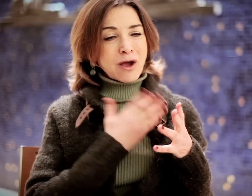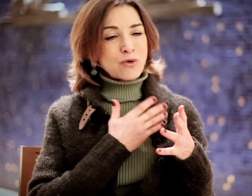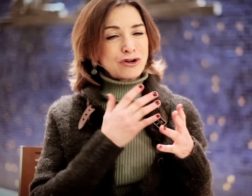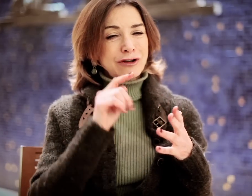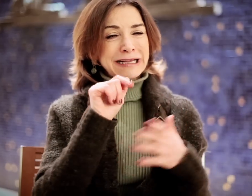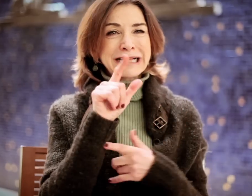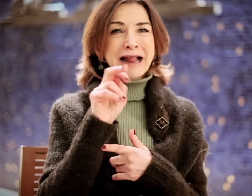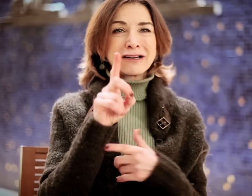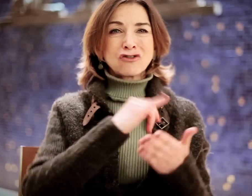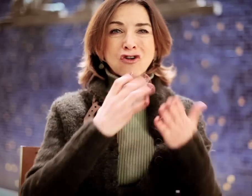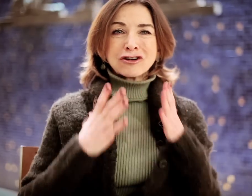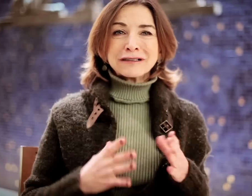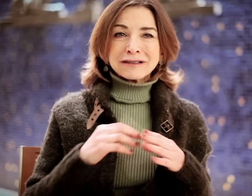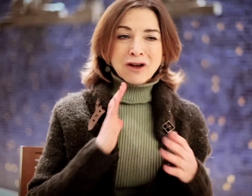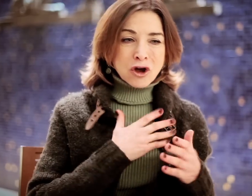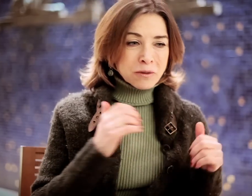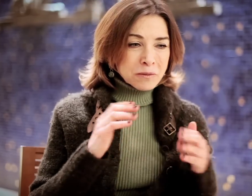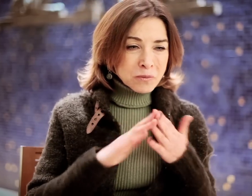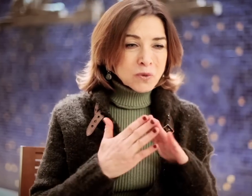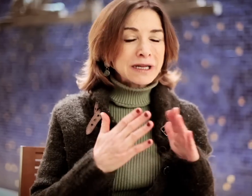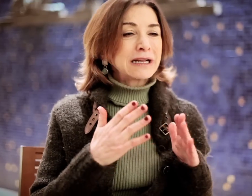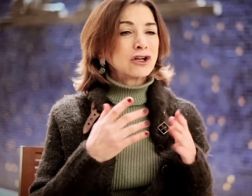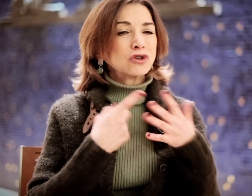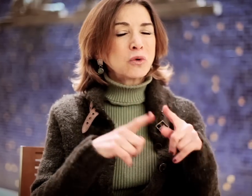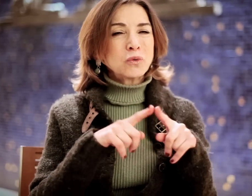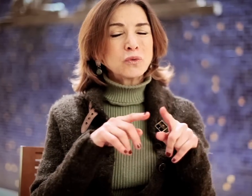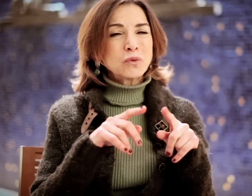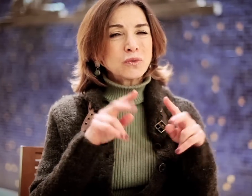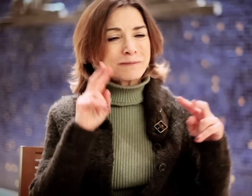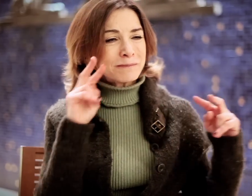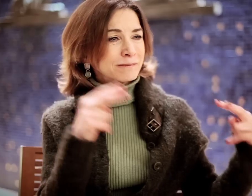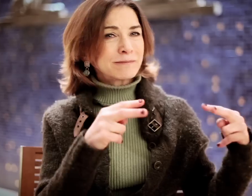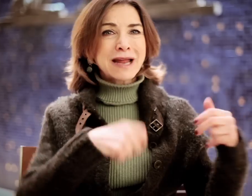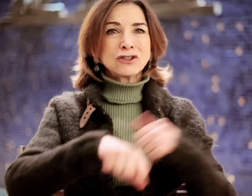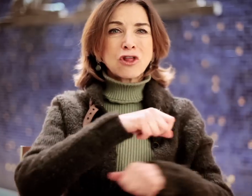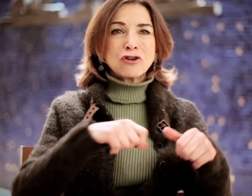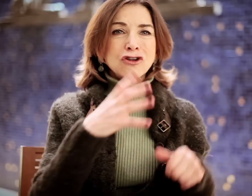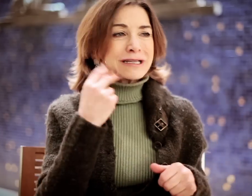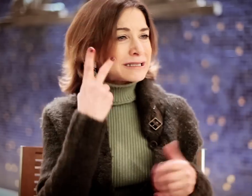...our talented artists in our community start to look at each other...